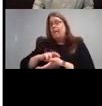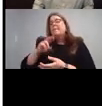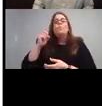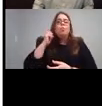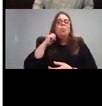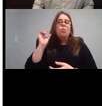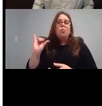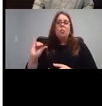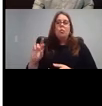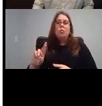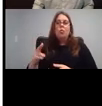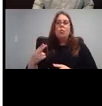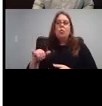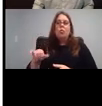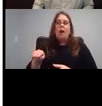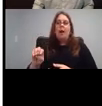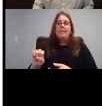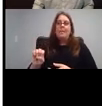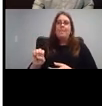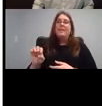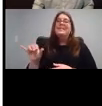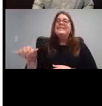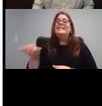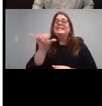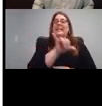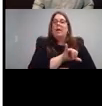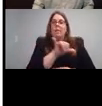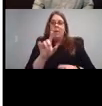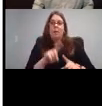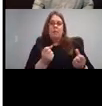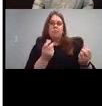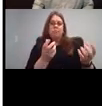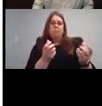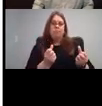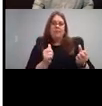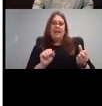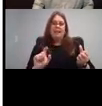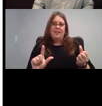the same idea, but it's an answer, and they're, they're cute, they're repetitive.